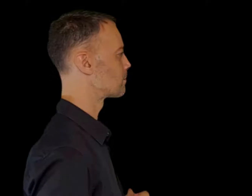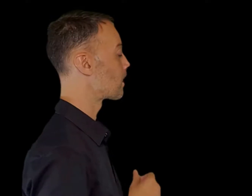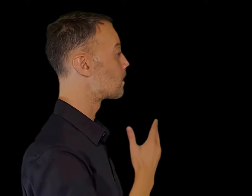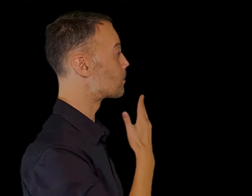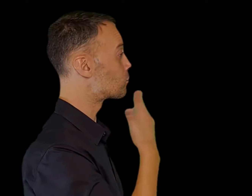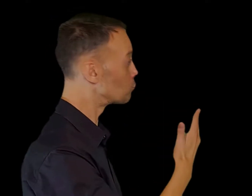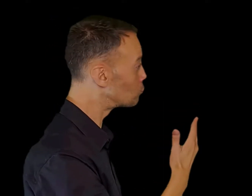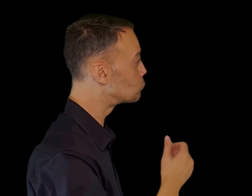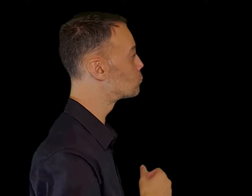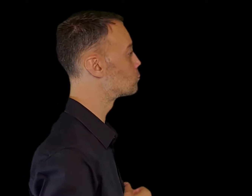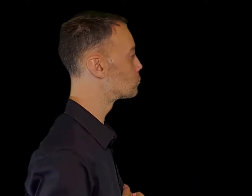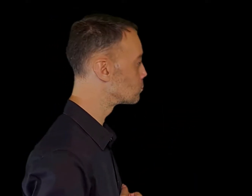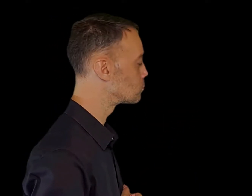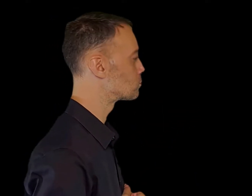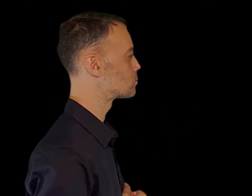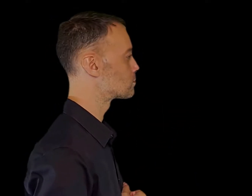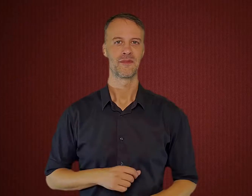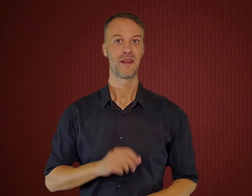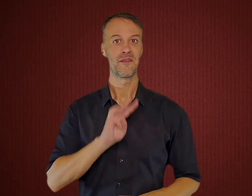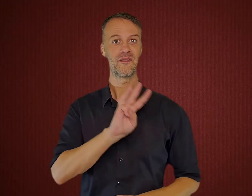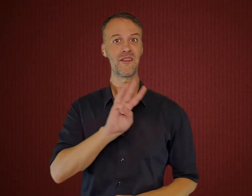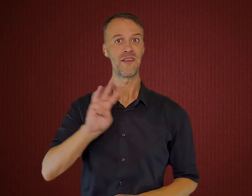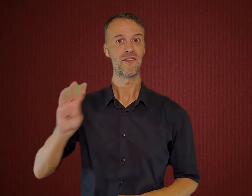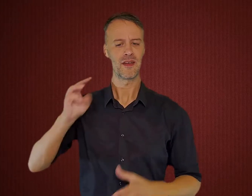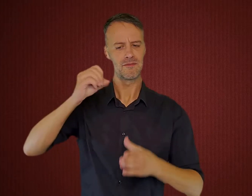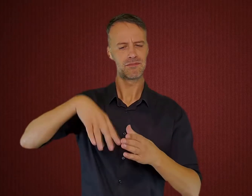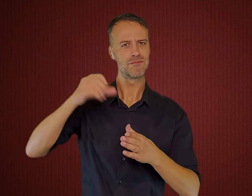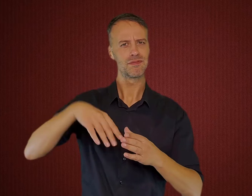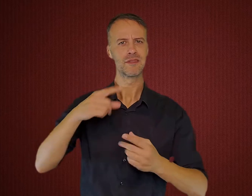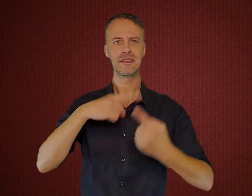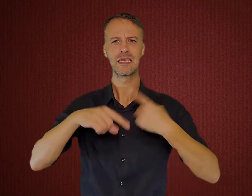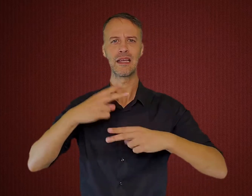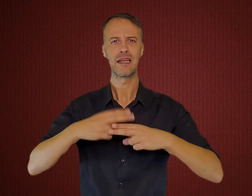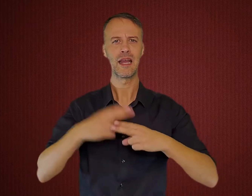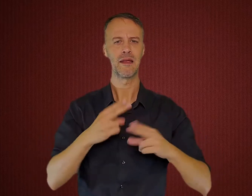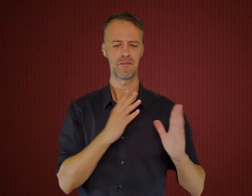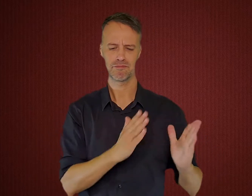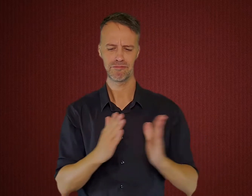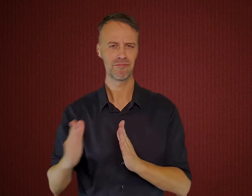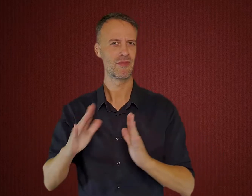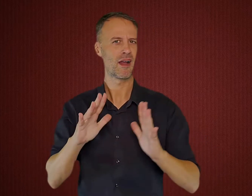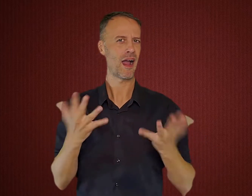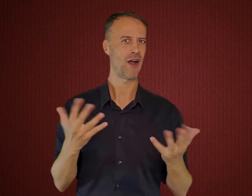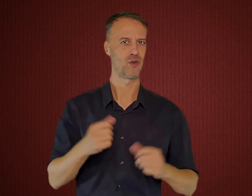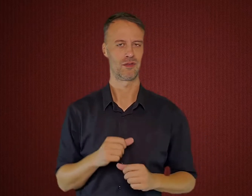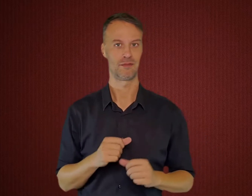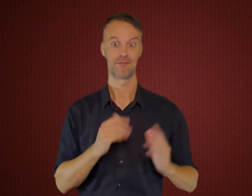Good! The sign names in the website are organized